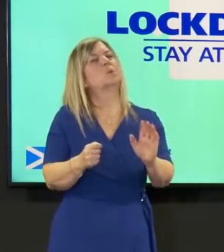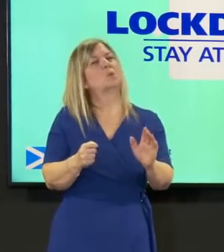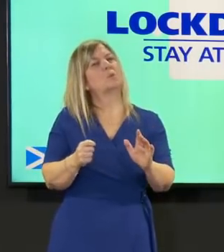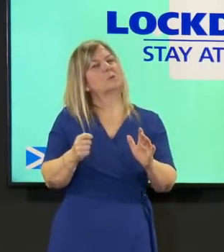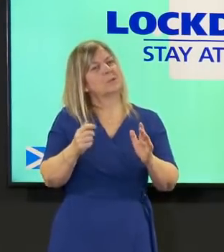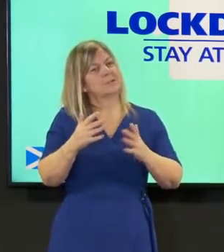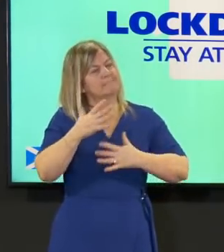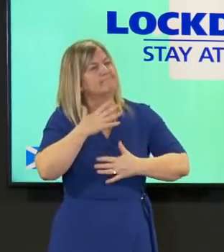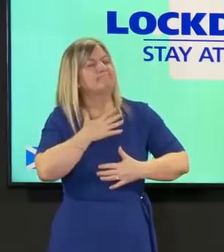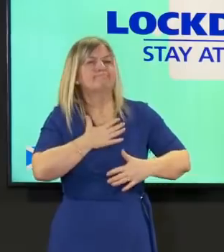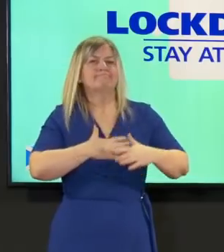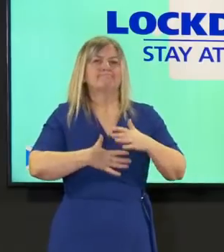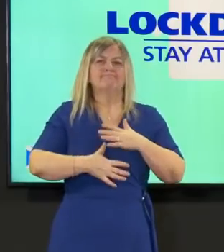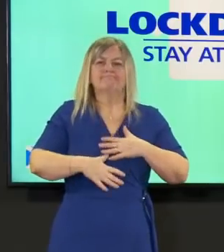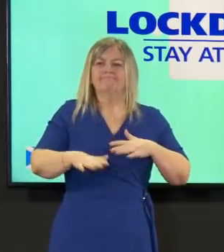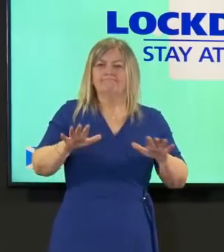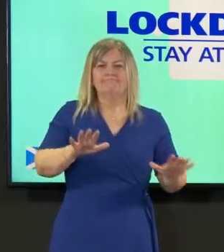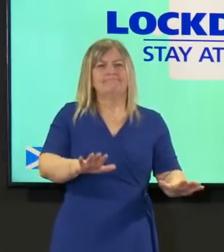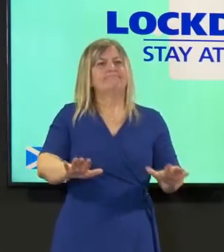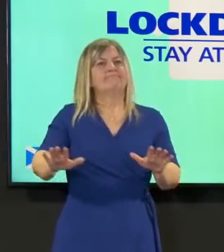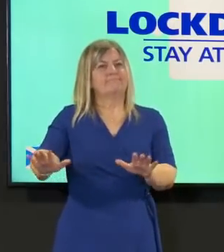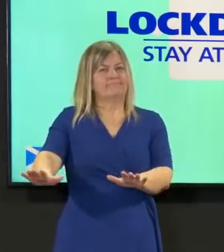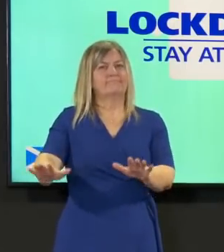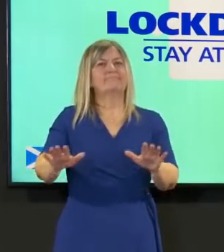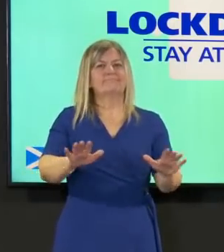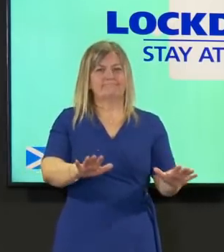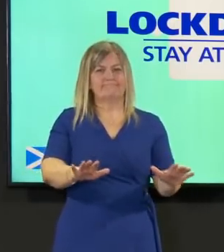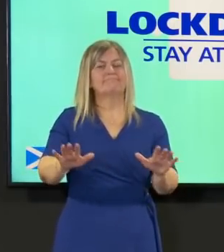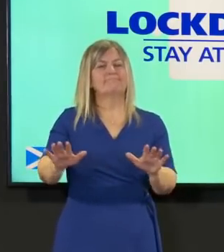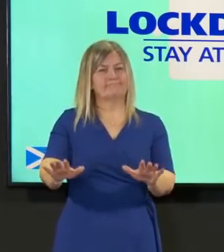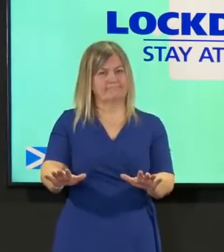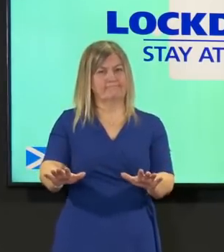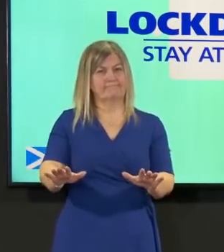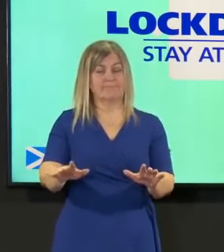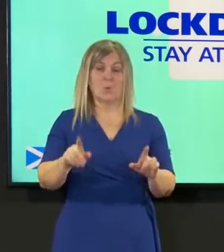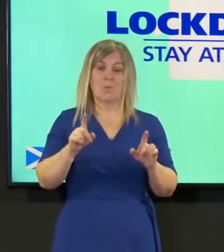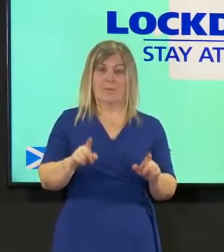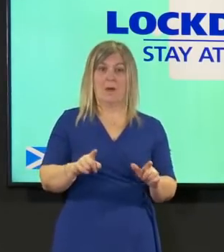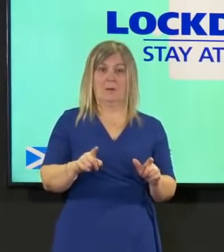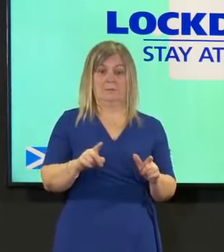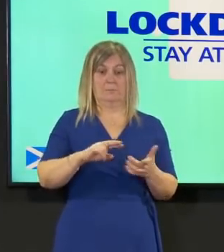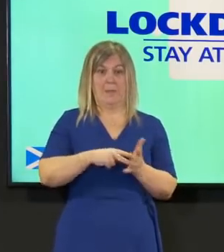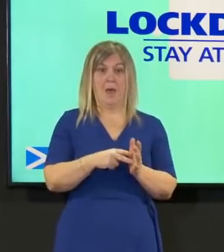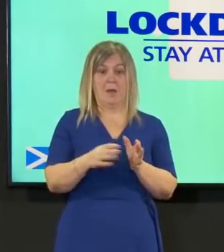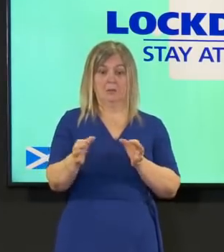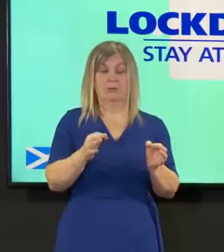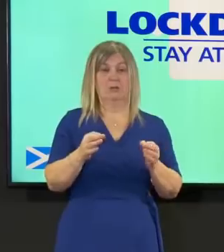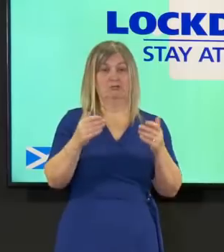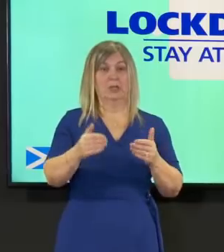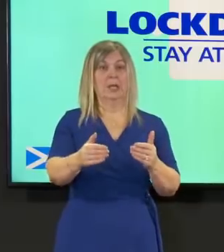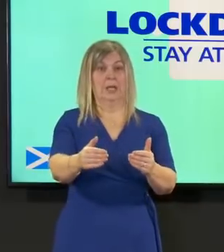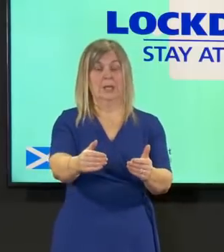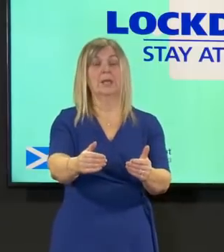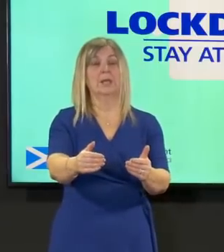fact not pushing at all beyond what we say all of those steps are essential if we continue to see